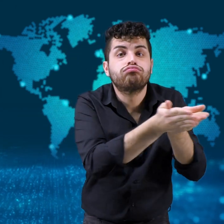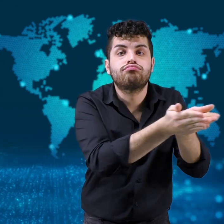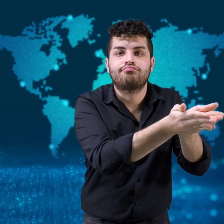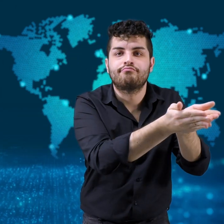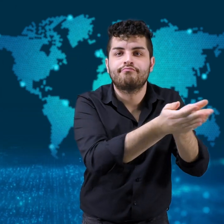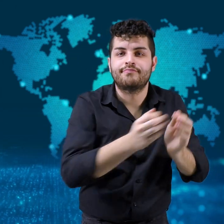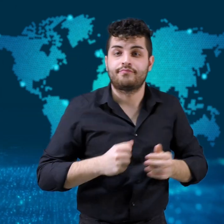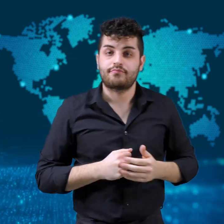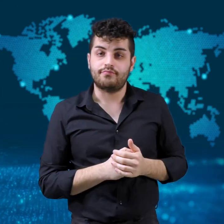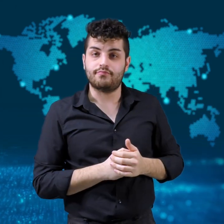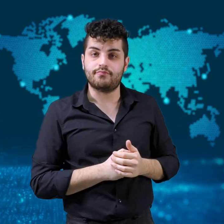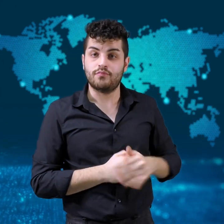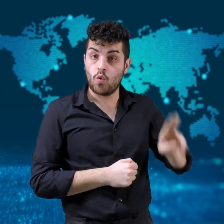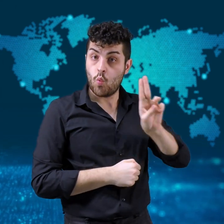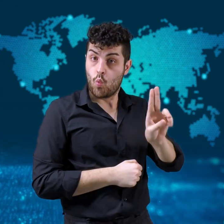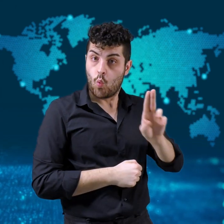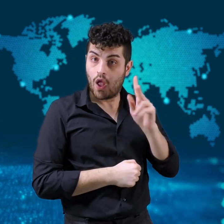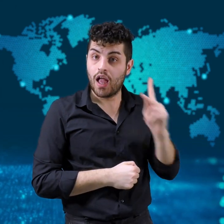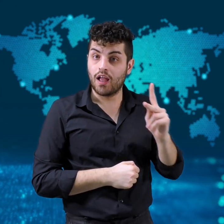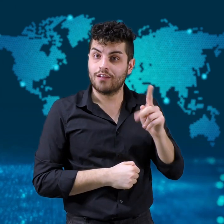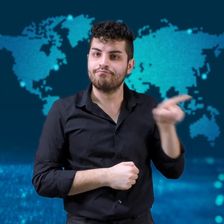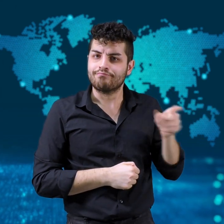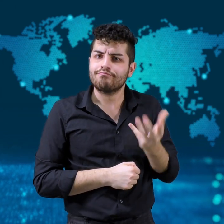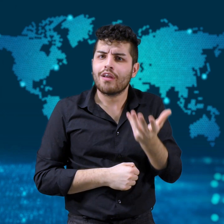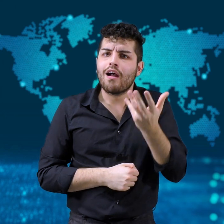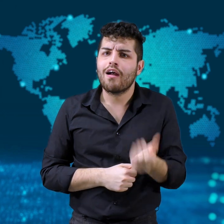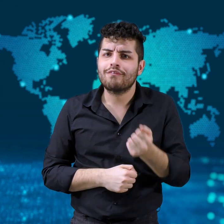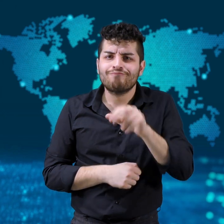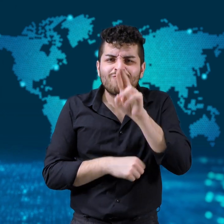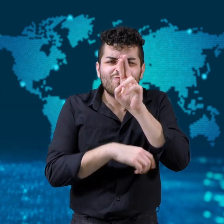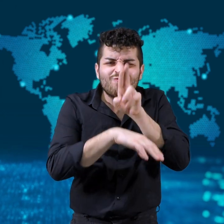In the United Kingdom,